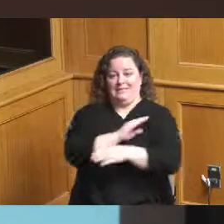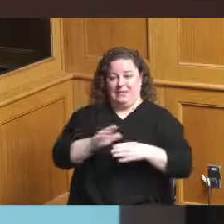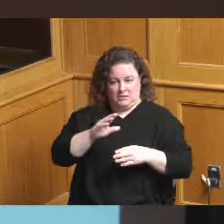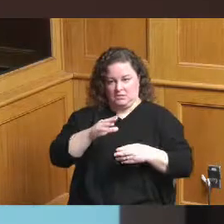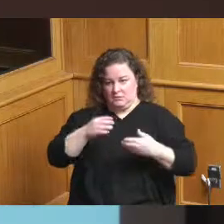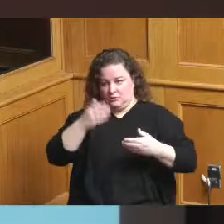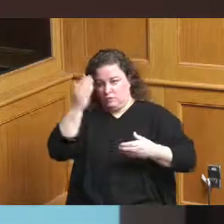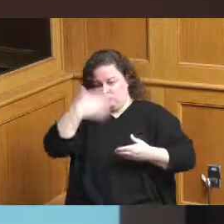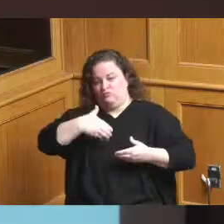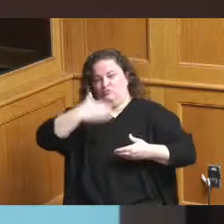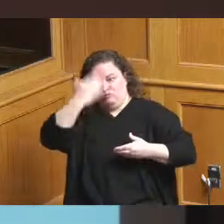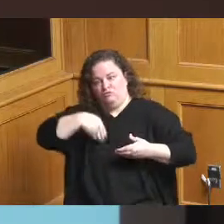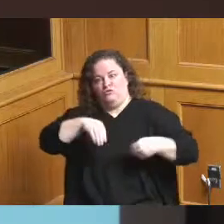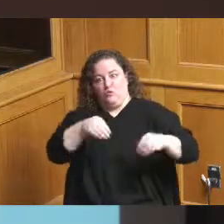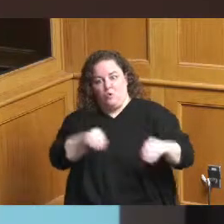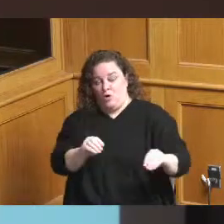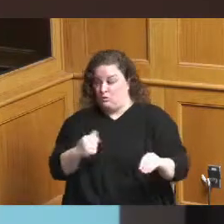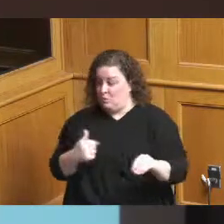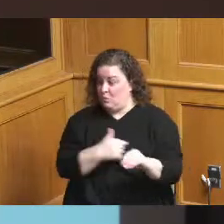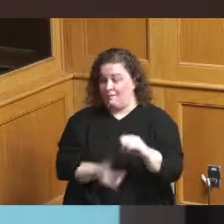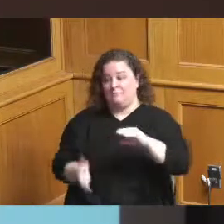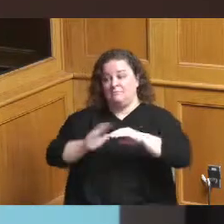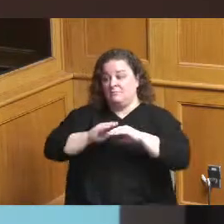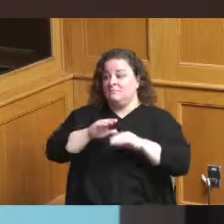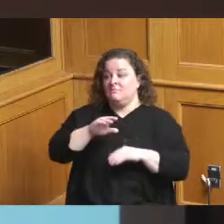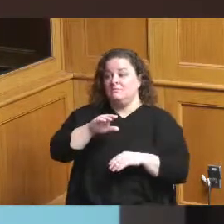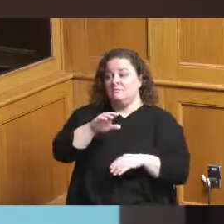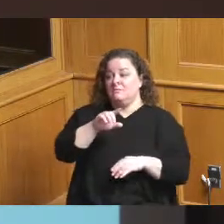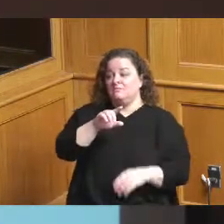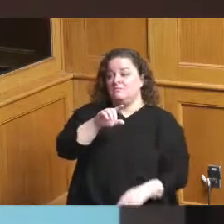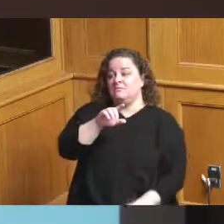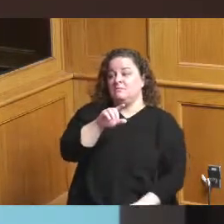over 100 percent in the last two years the number of black owned businesses in our storefronts